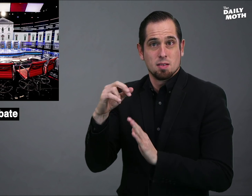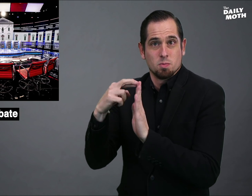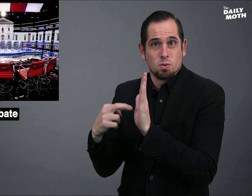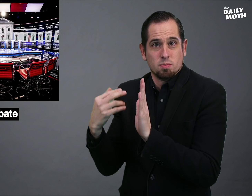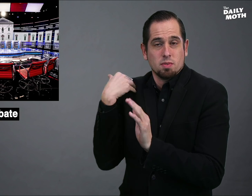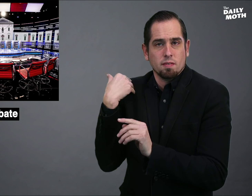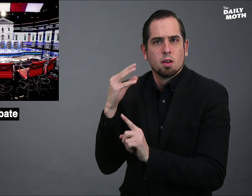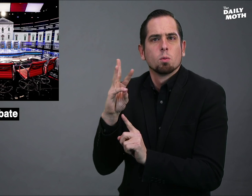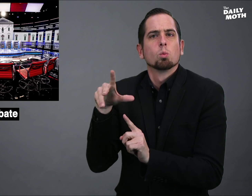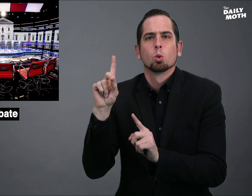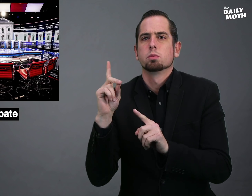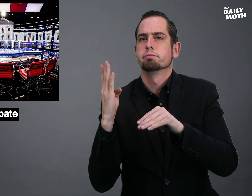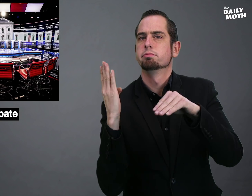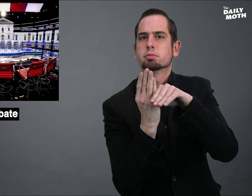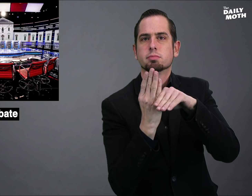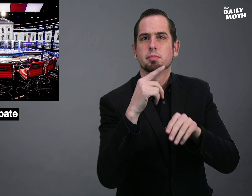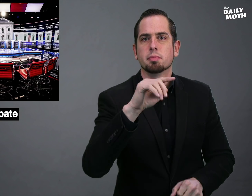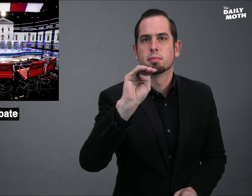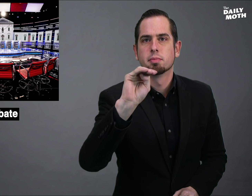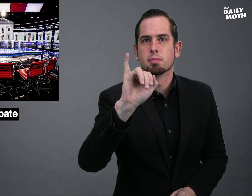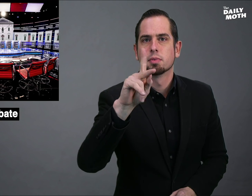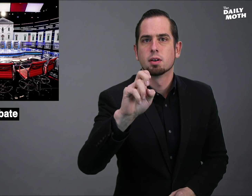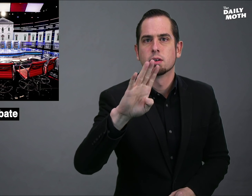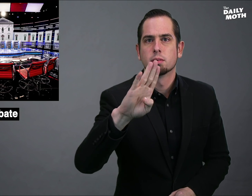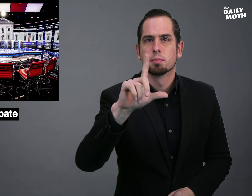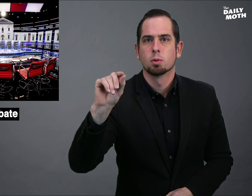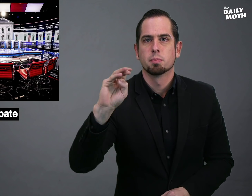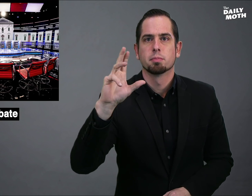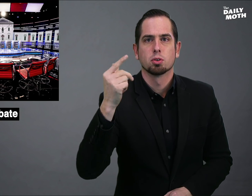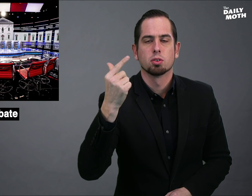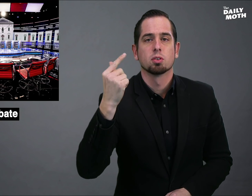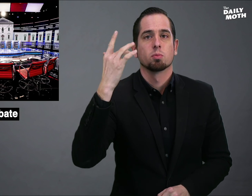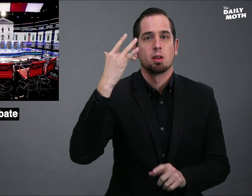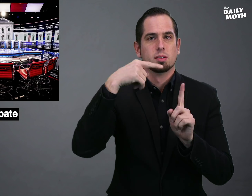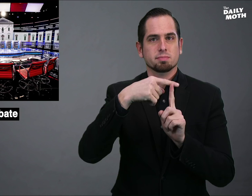and that would have blocked Mike Bloomberg